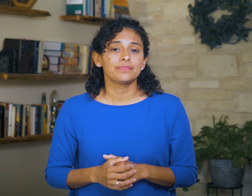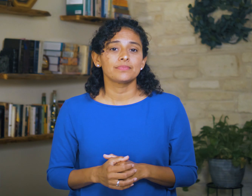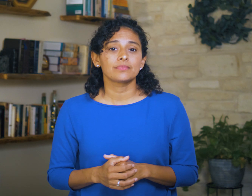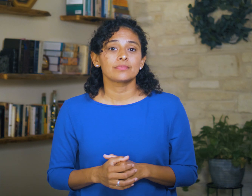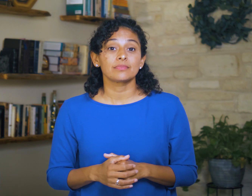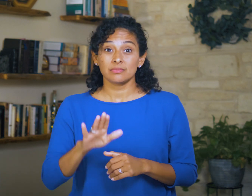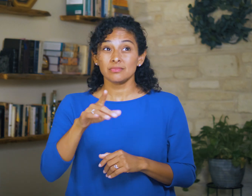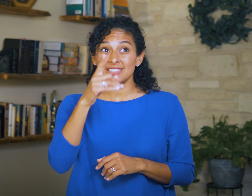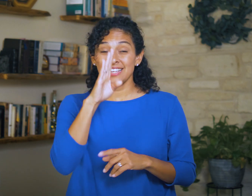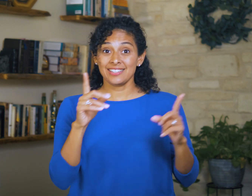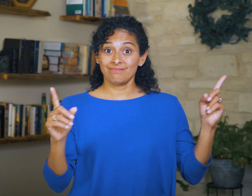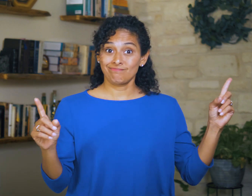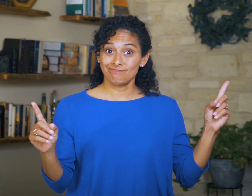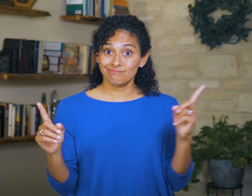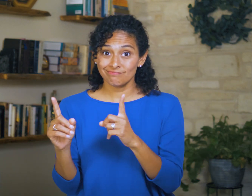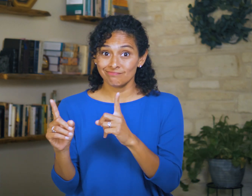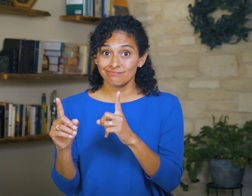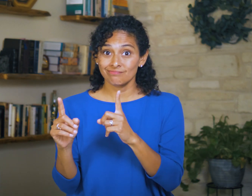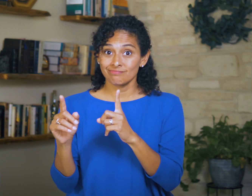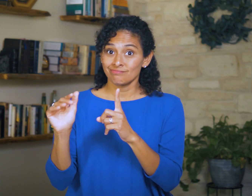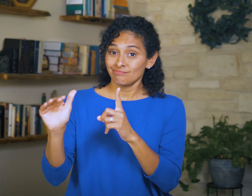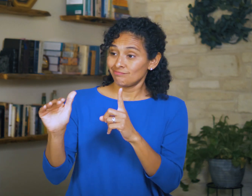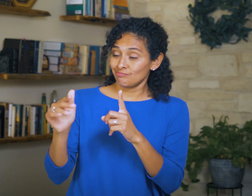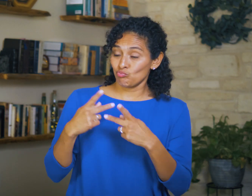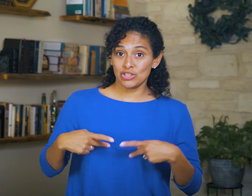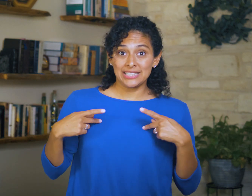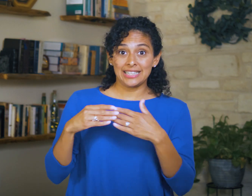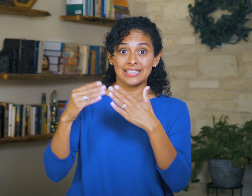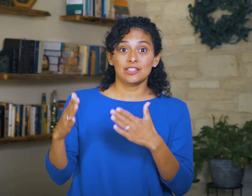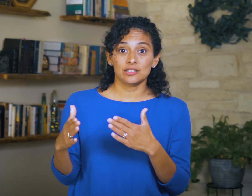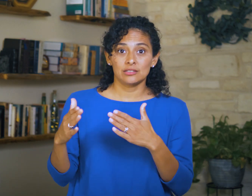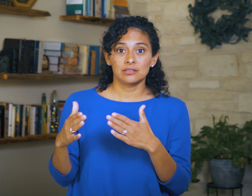When he speaks directly to the priests and leaders,